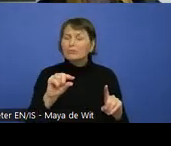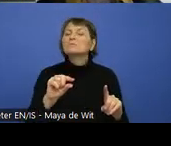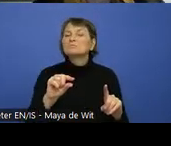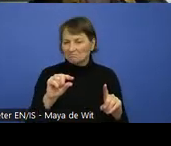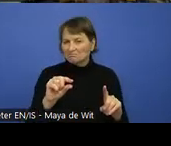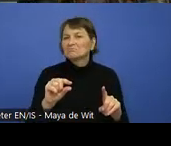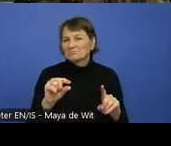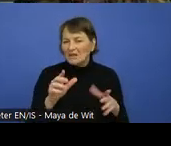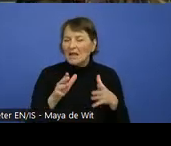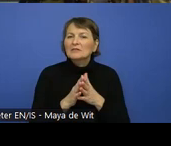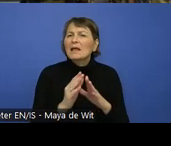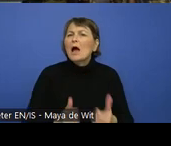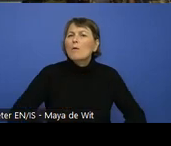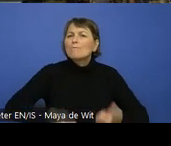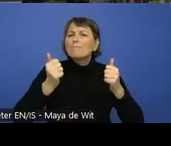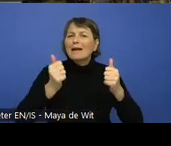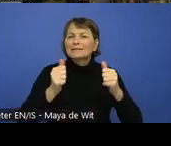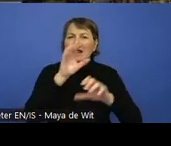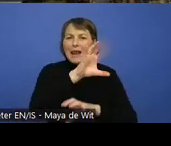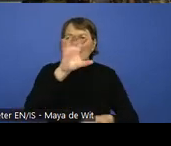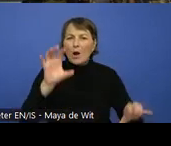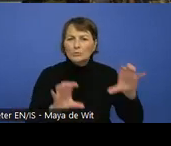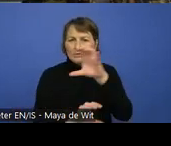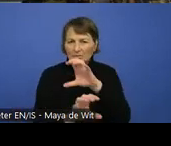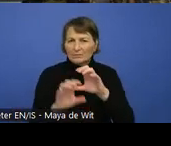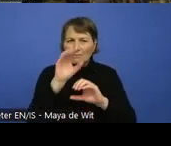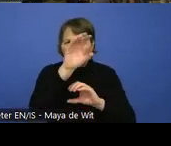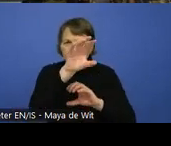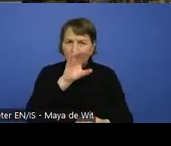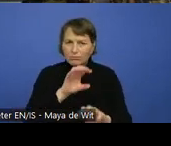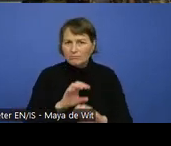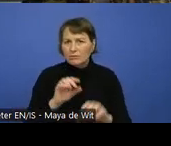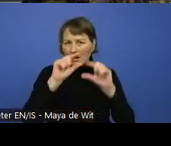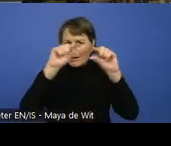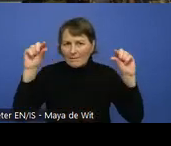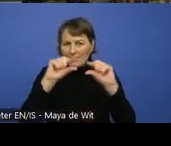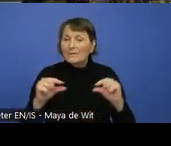We provide, of course, guidance for designers when they have to include the different form fields.